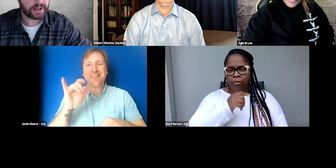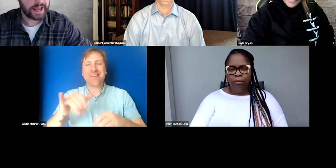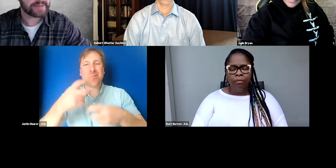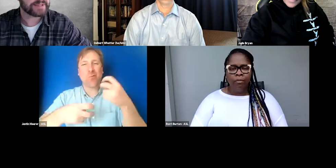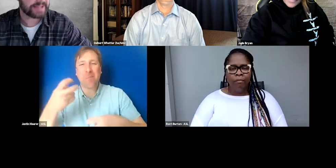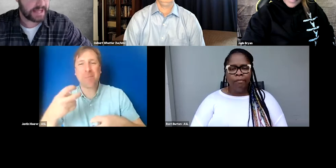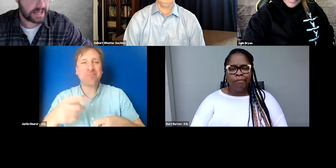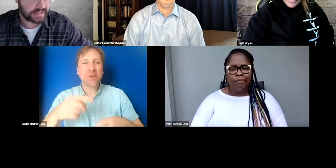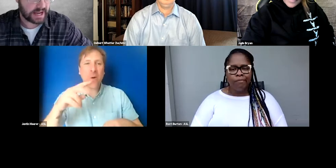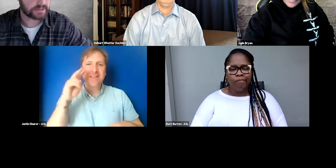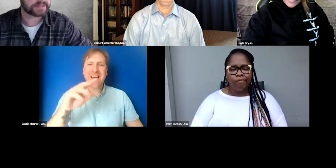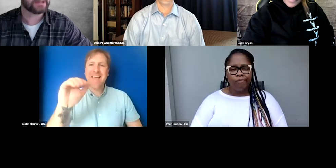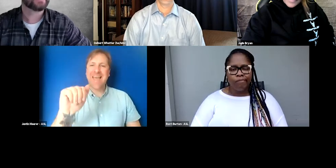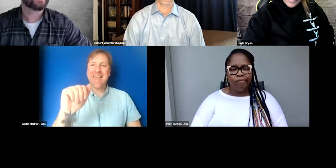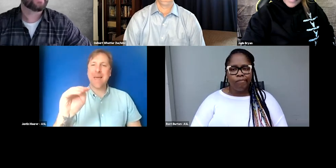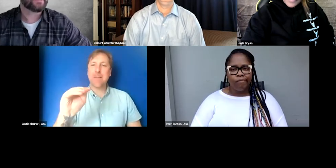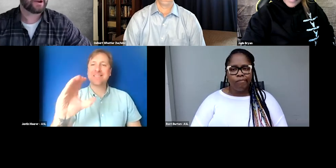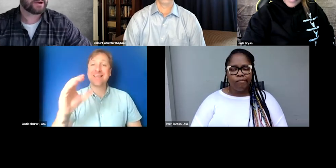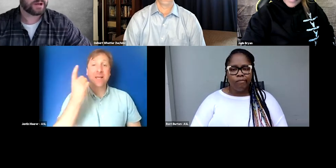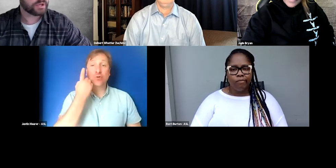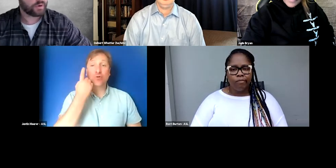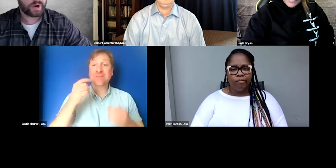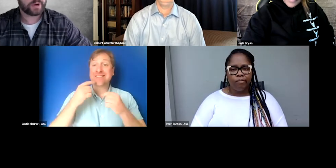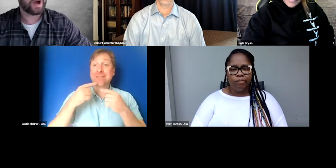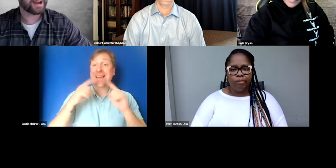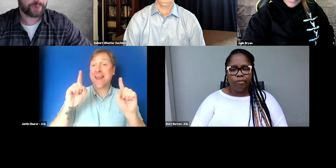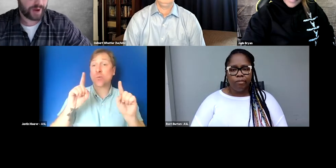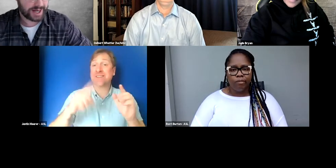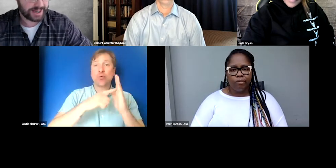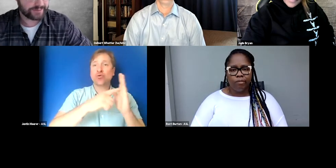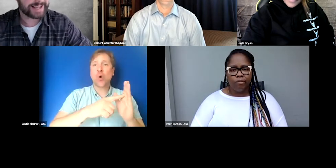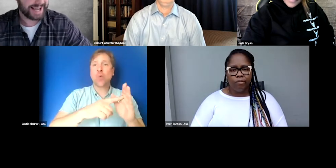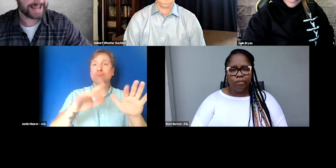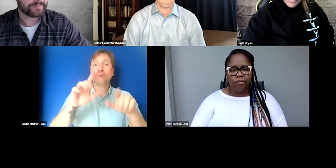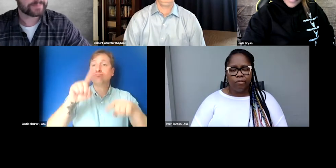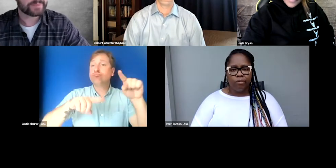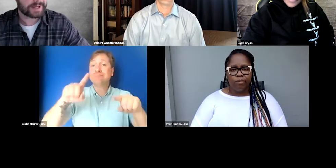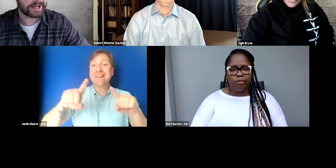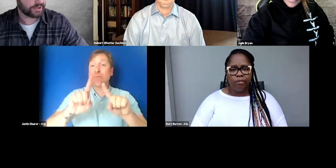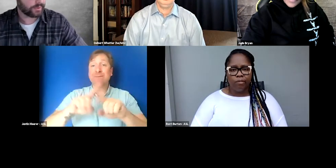AMC has announced they're going to be showing a wide variety of times,